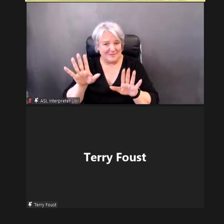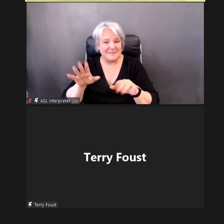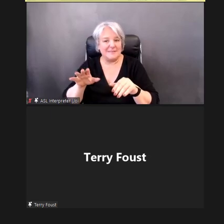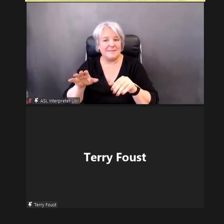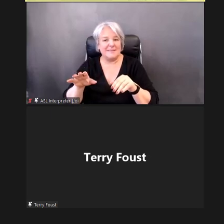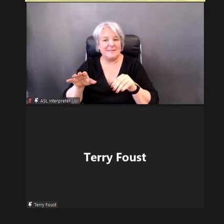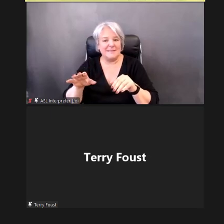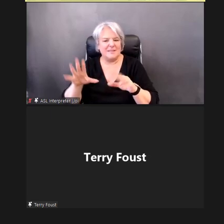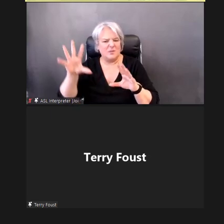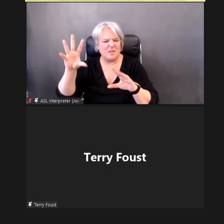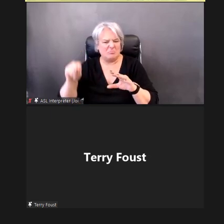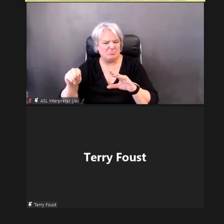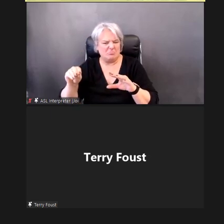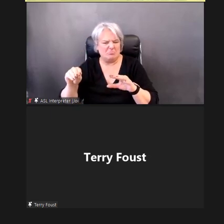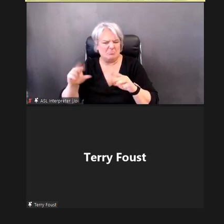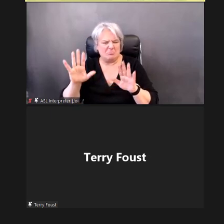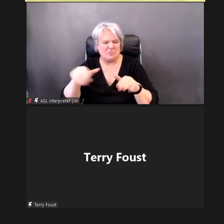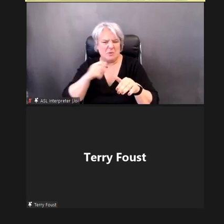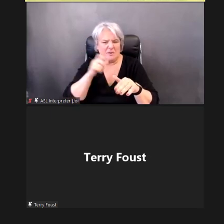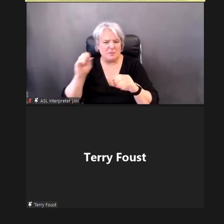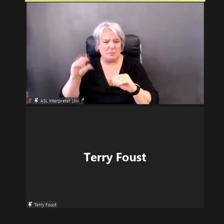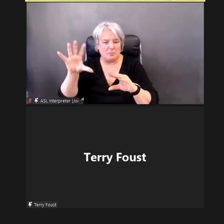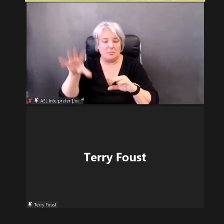But one of the questions, that we've gotten repeatedly, in the